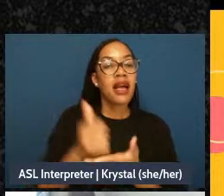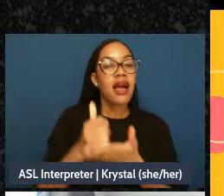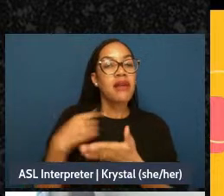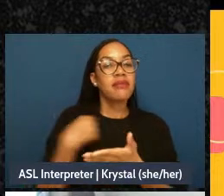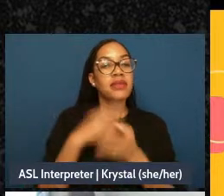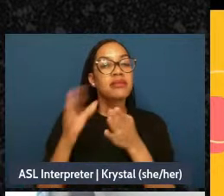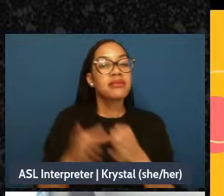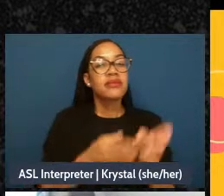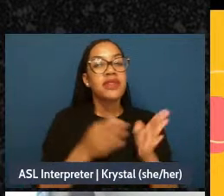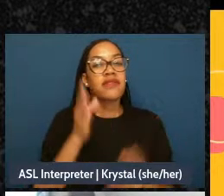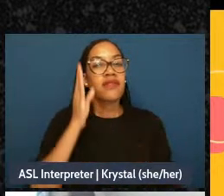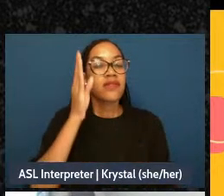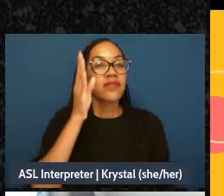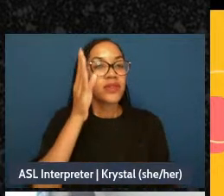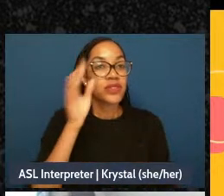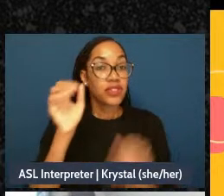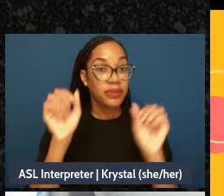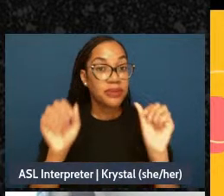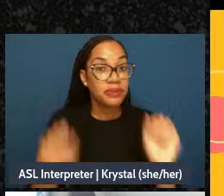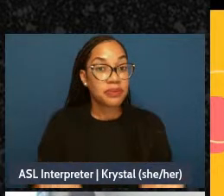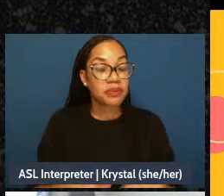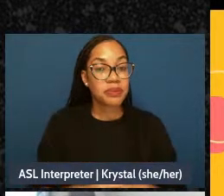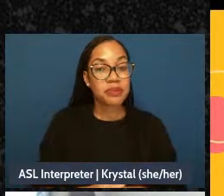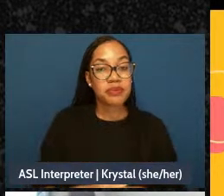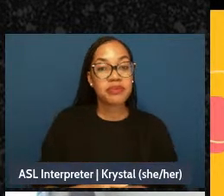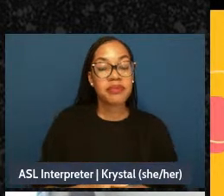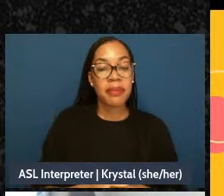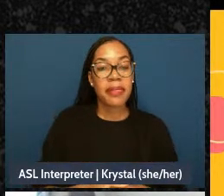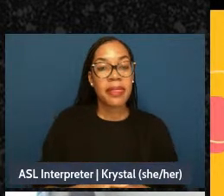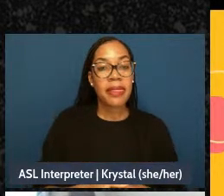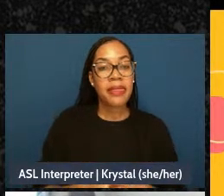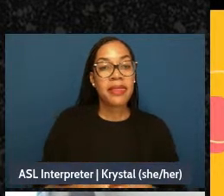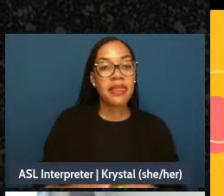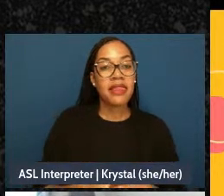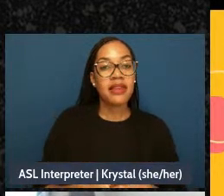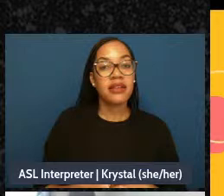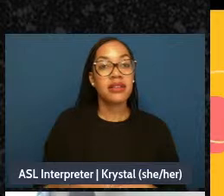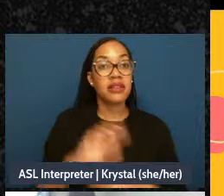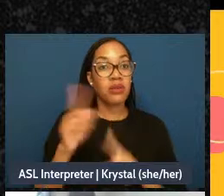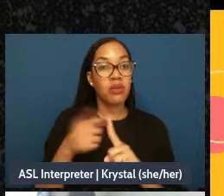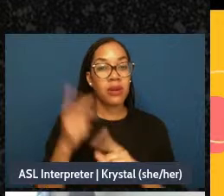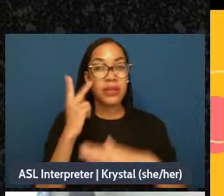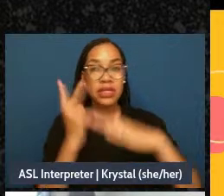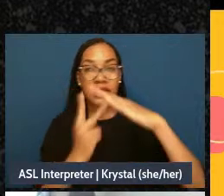going in into potentially dangerous water. So that's a really important thing ,is it's like